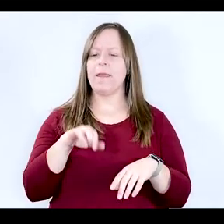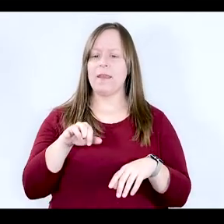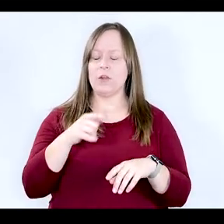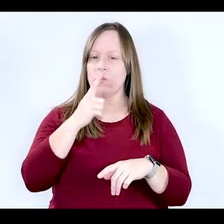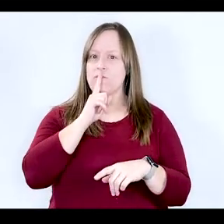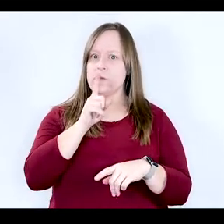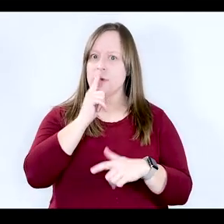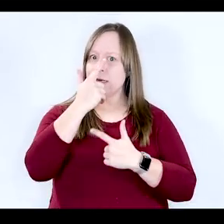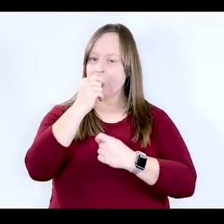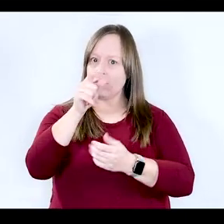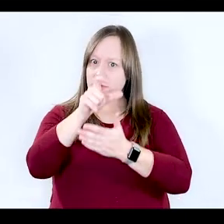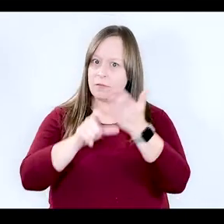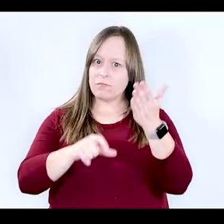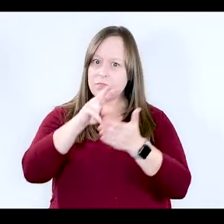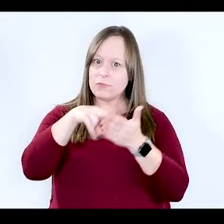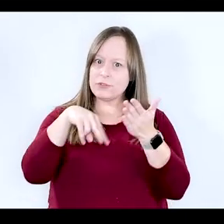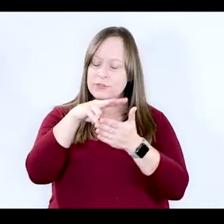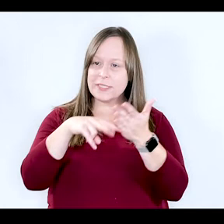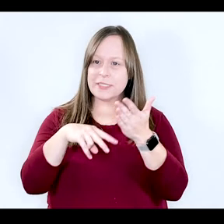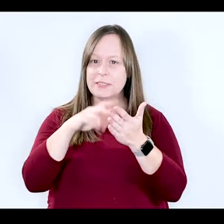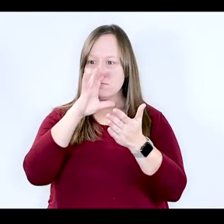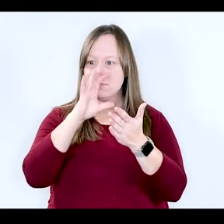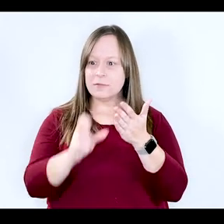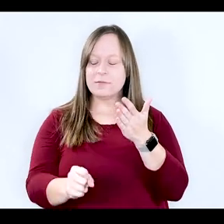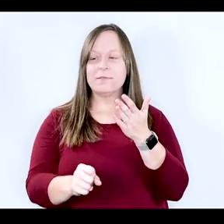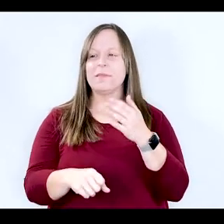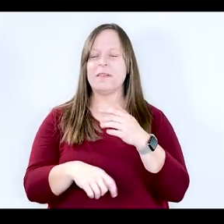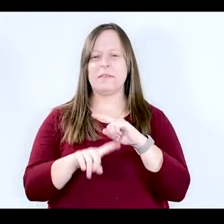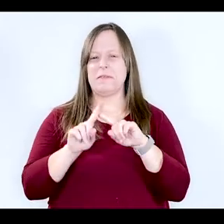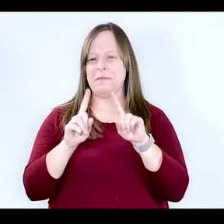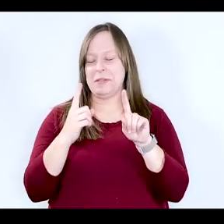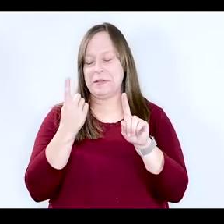and it was a really interesting read on a couple of different levels